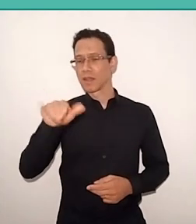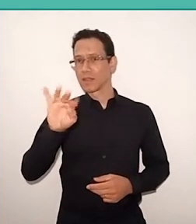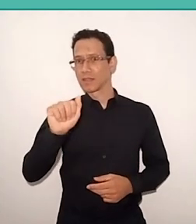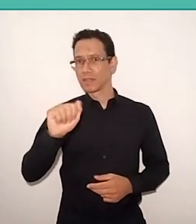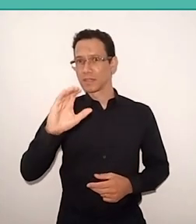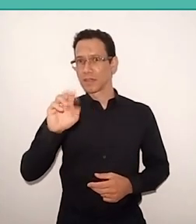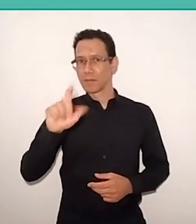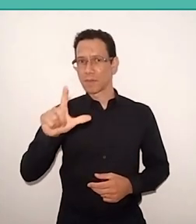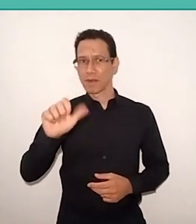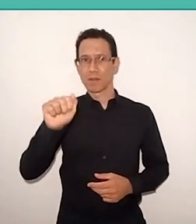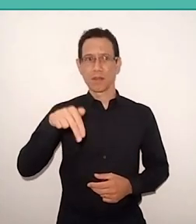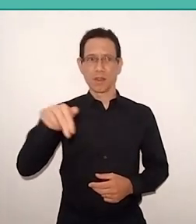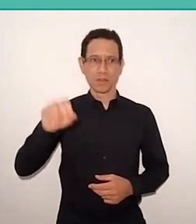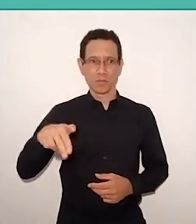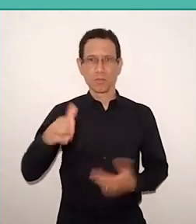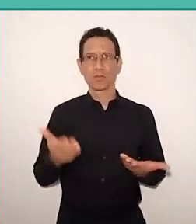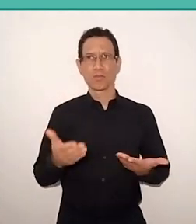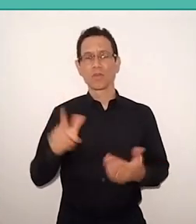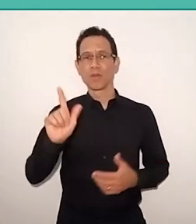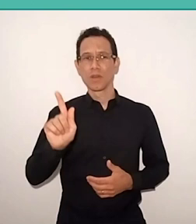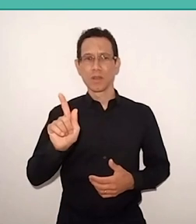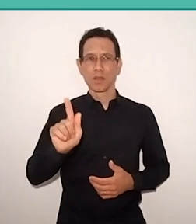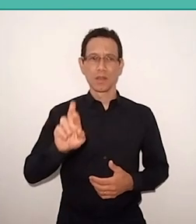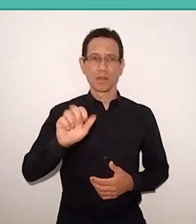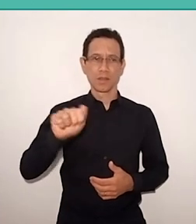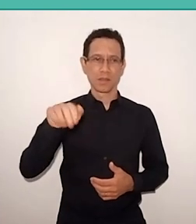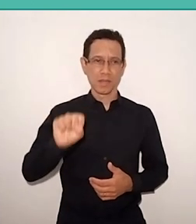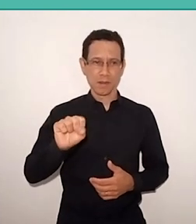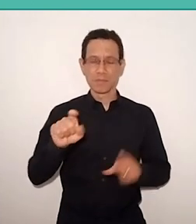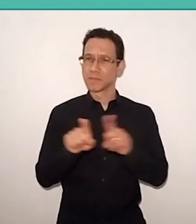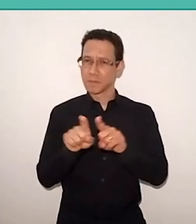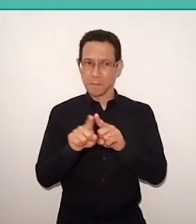He will also read Gramsci, because he brings the whole idea closer